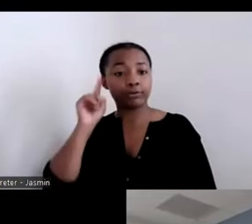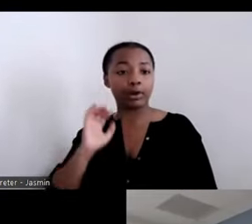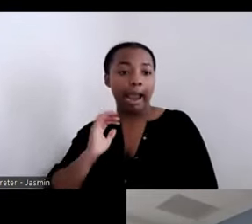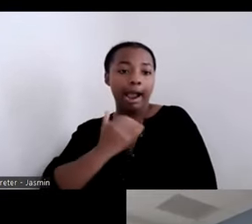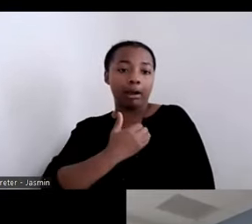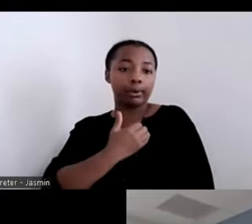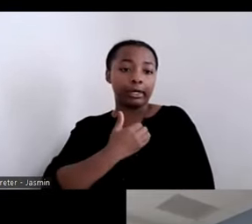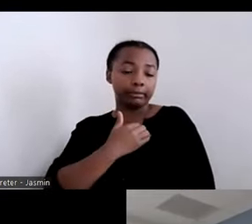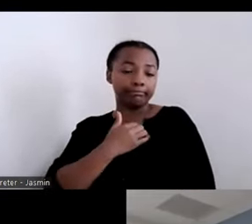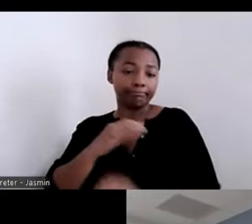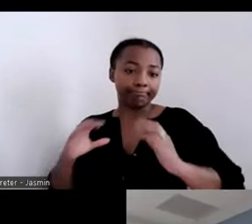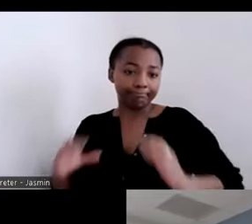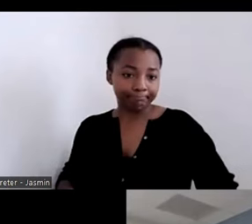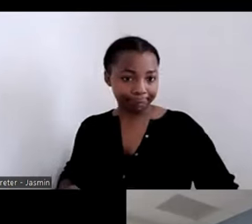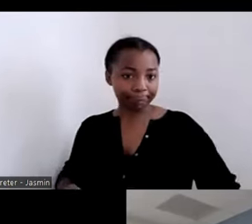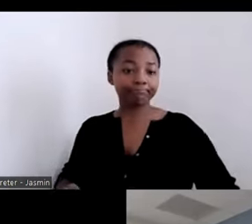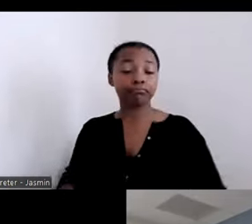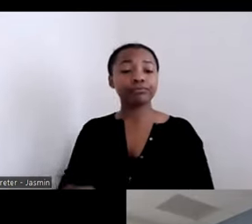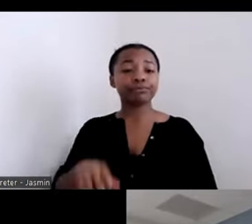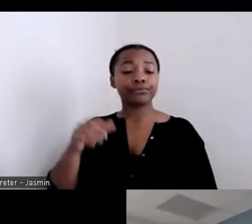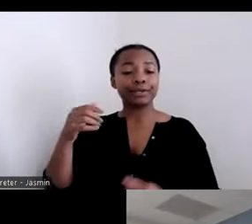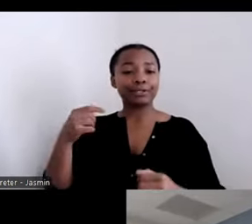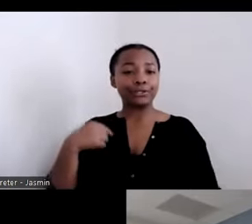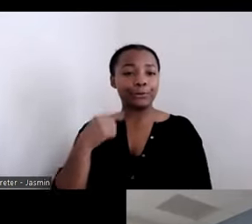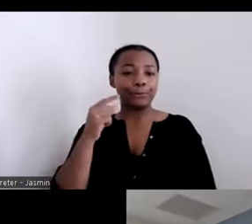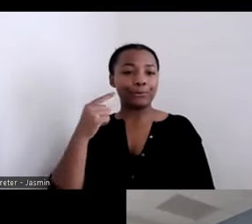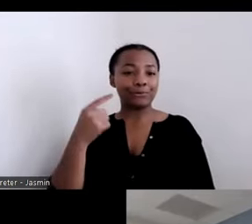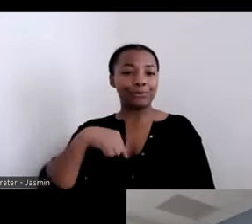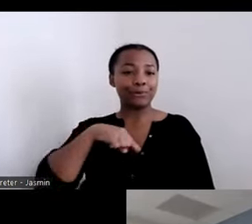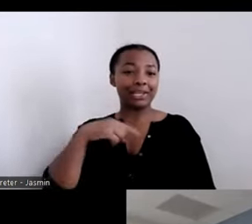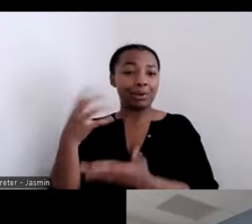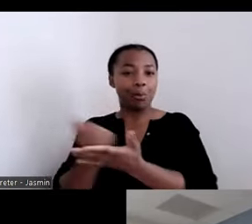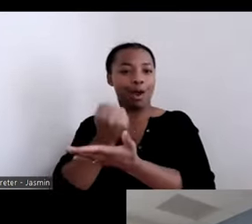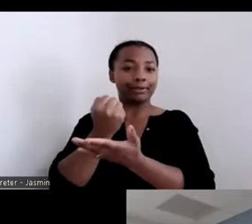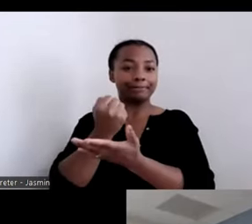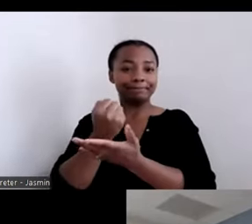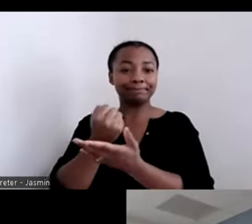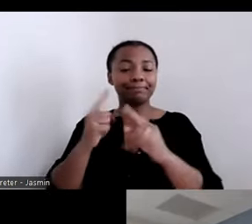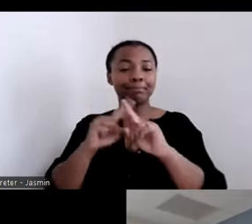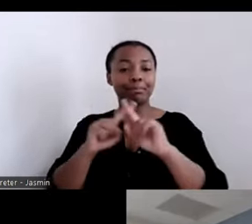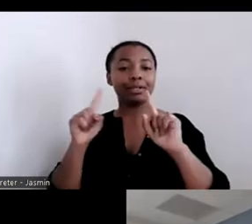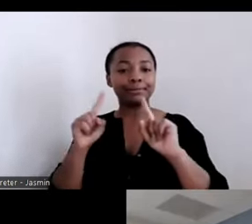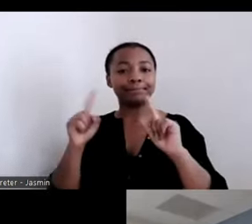So it was that symbolic victory, and it literally created the Willy Wonka Golden